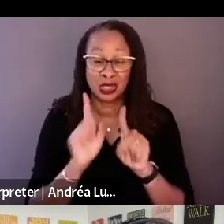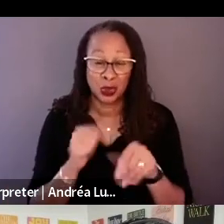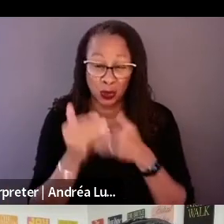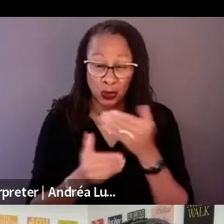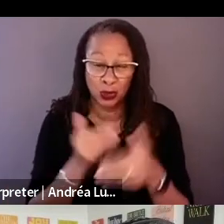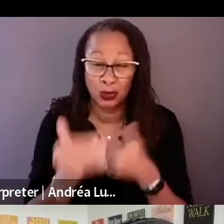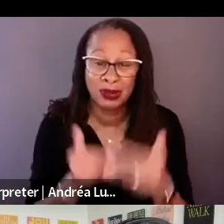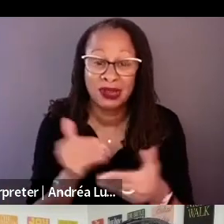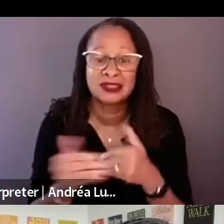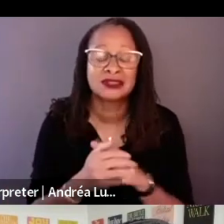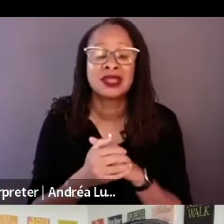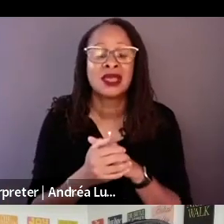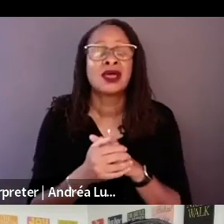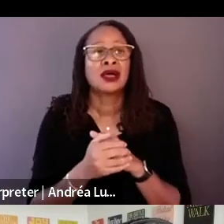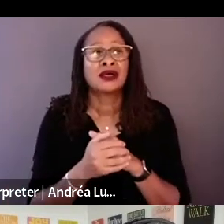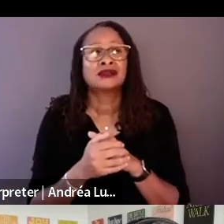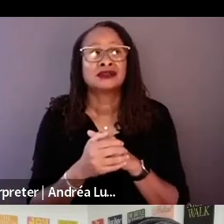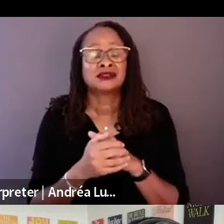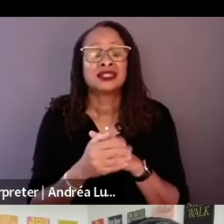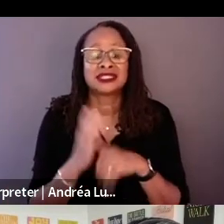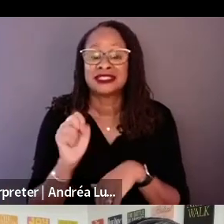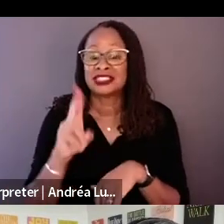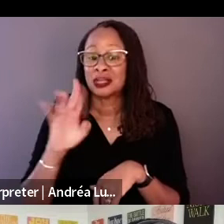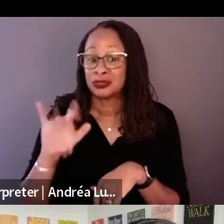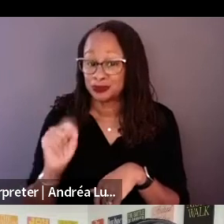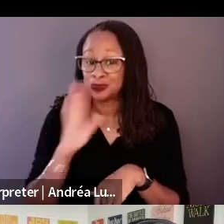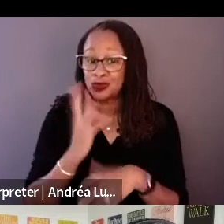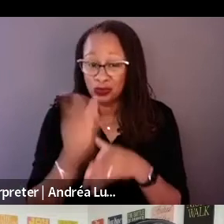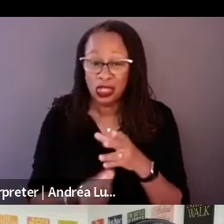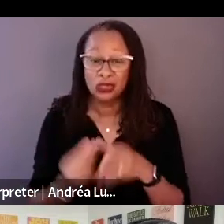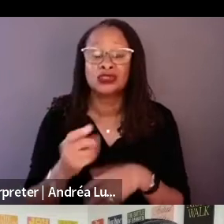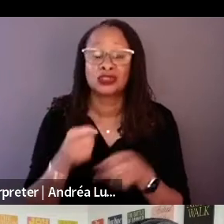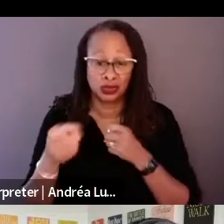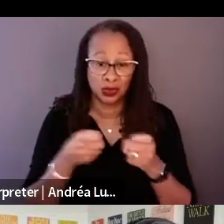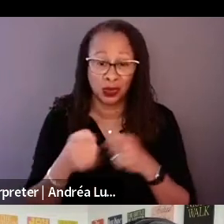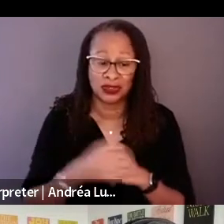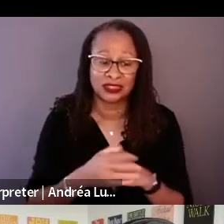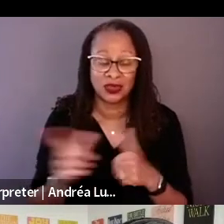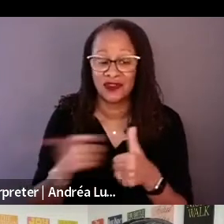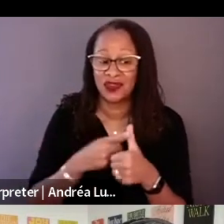At first I think there was a sense that they could control their narrative, and Jacob can speak